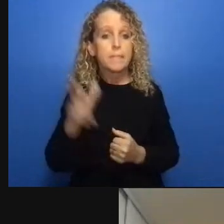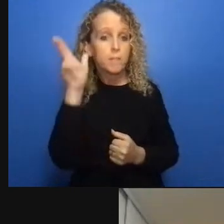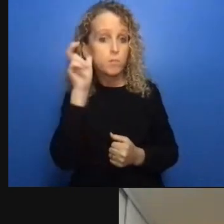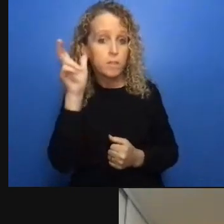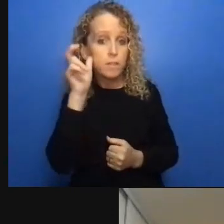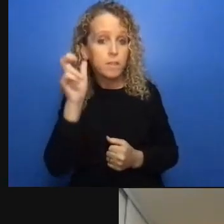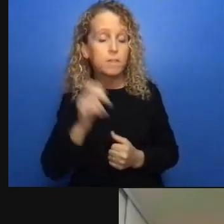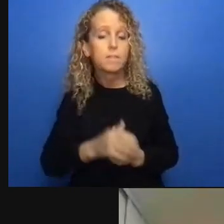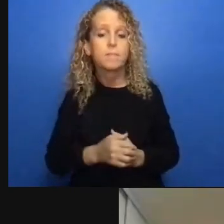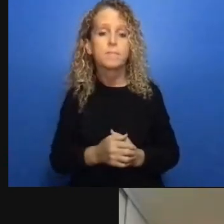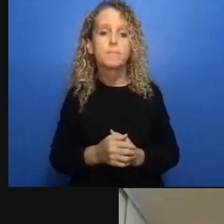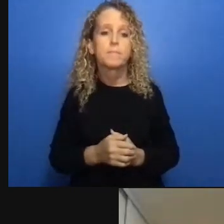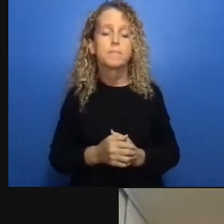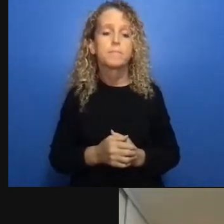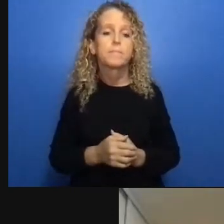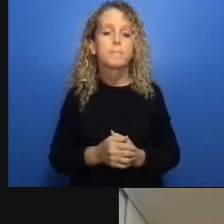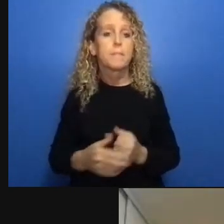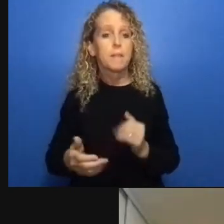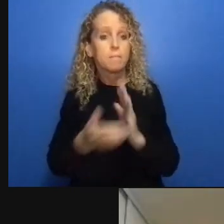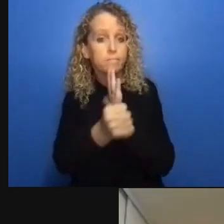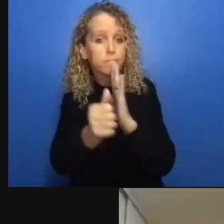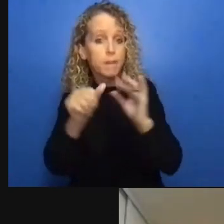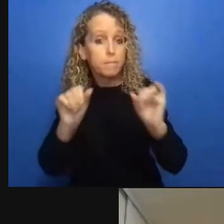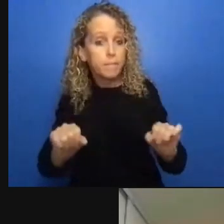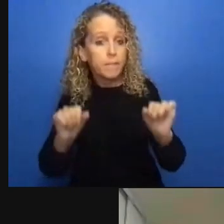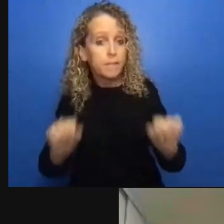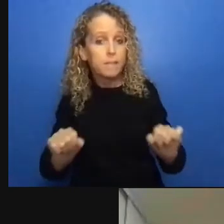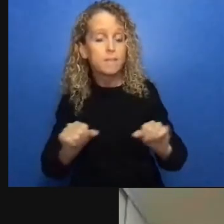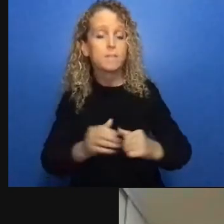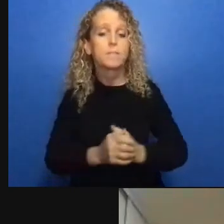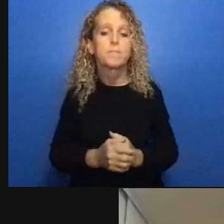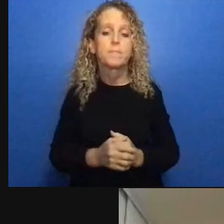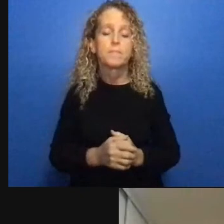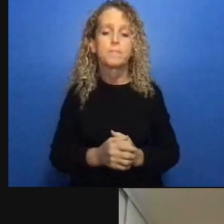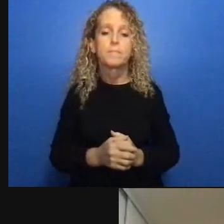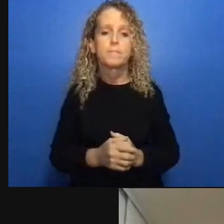such a pivotal contribution to make to the conversation about what life in Nova Scotia